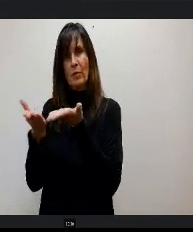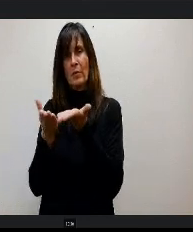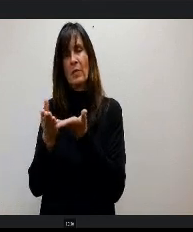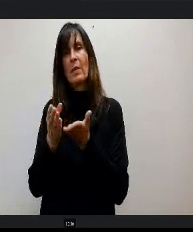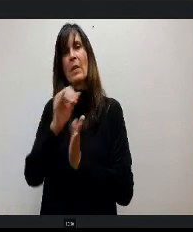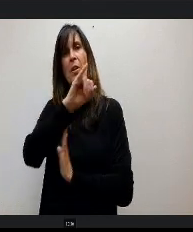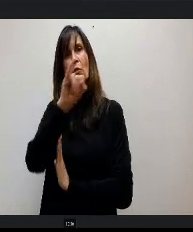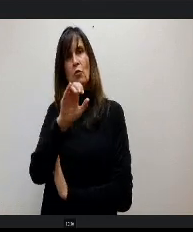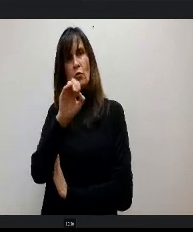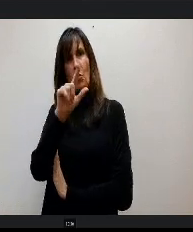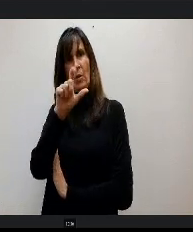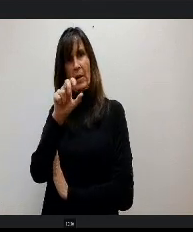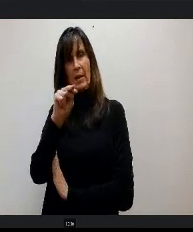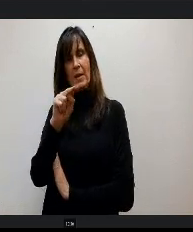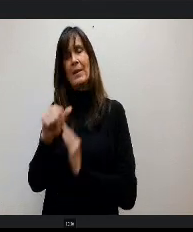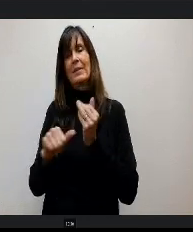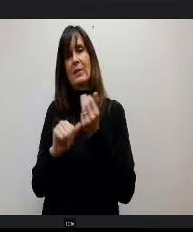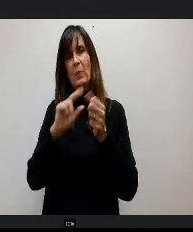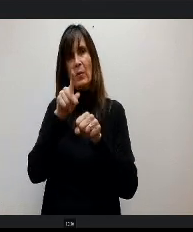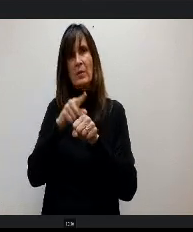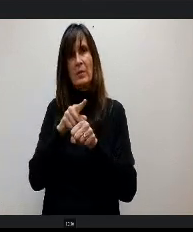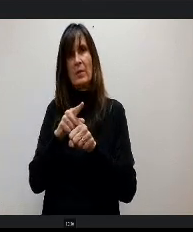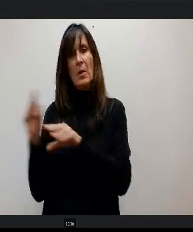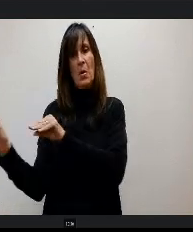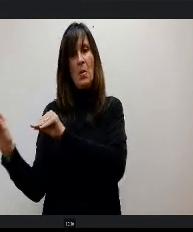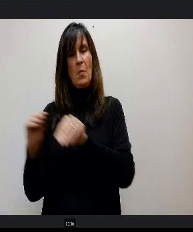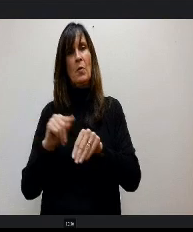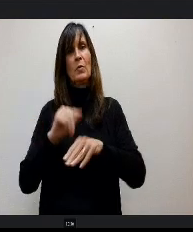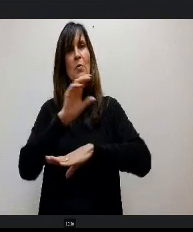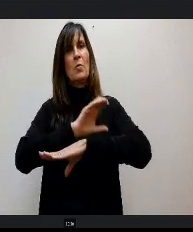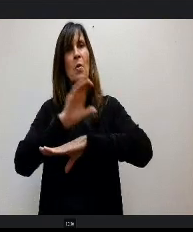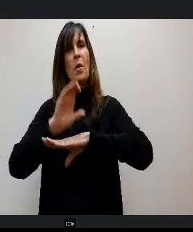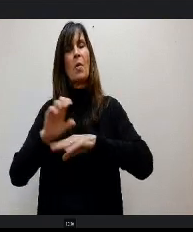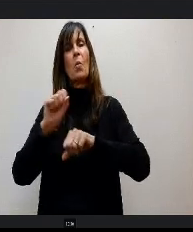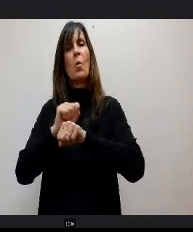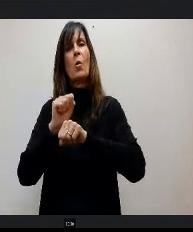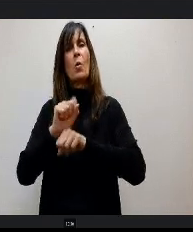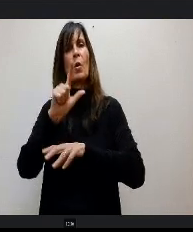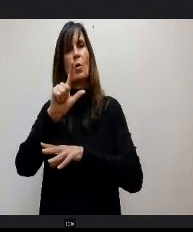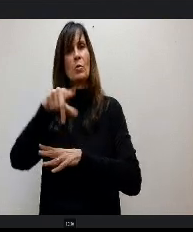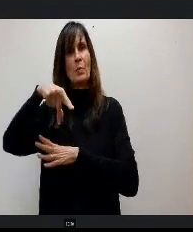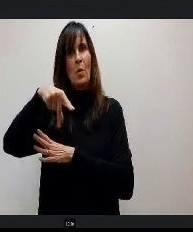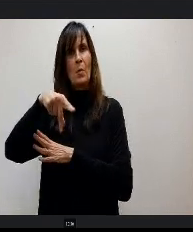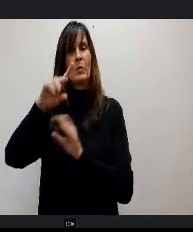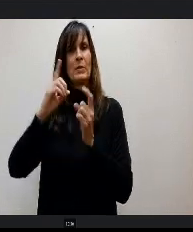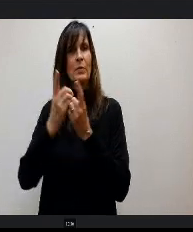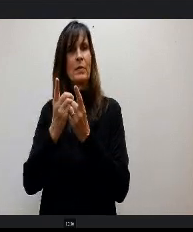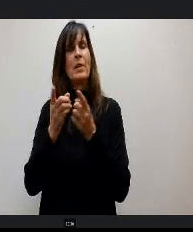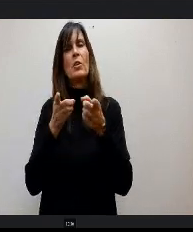principal and then came to Colorado and worked in Lewis Palmer District as a Director for Student services and